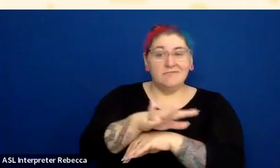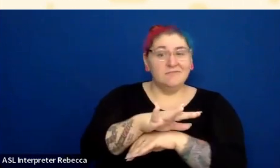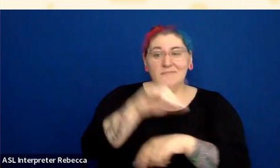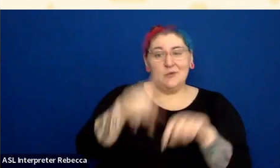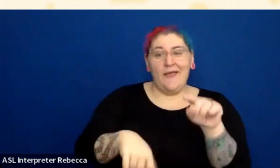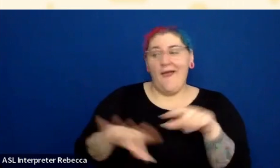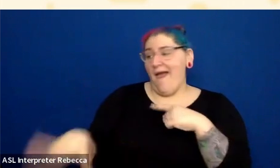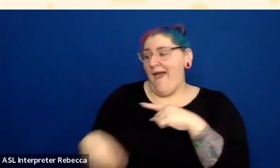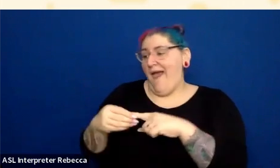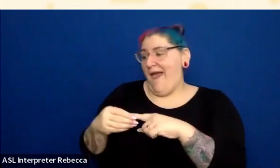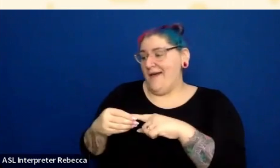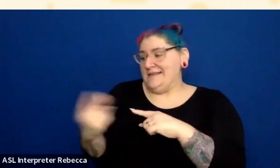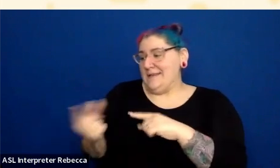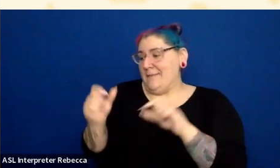It would really have to be at the level of the colors you choose.